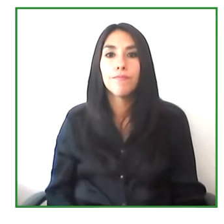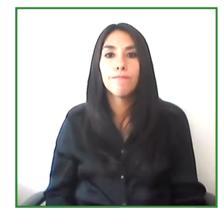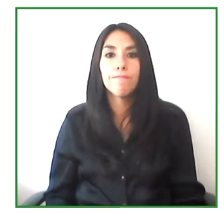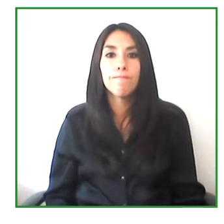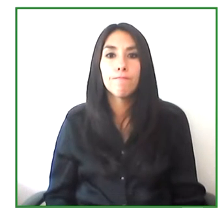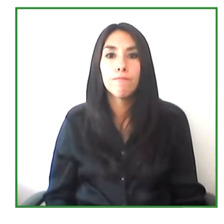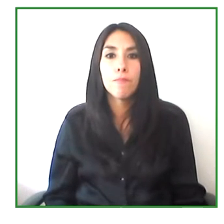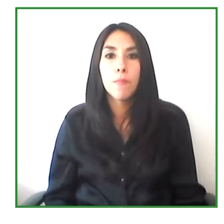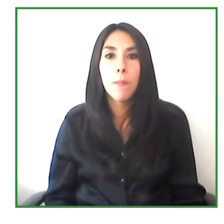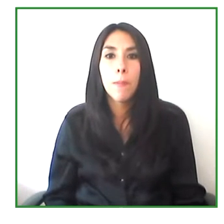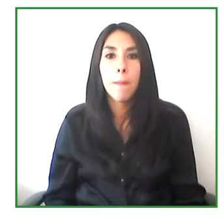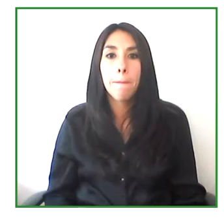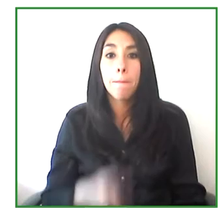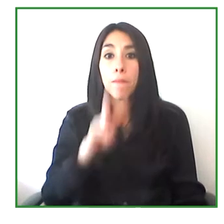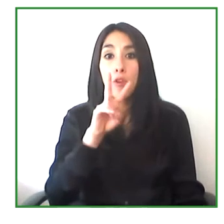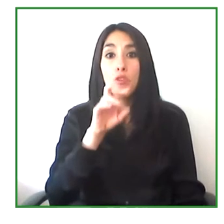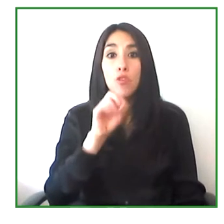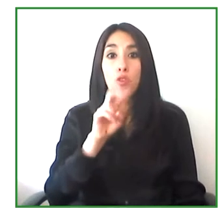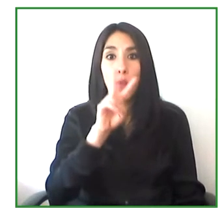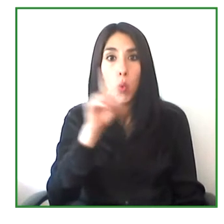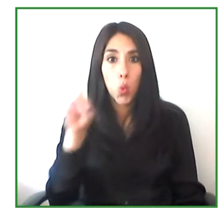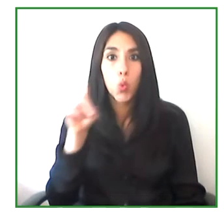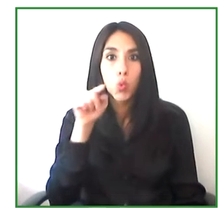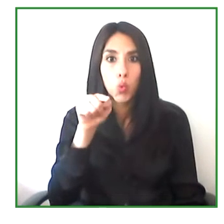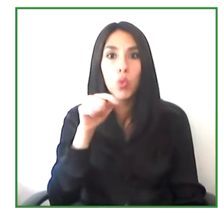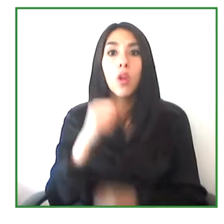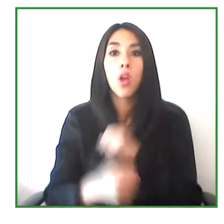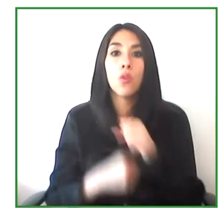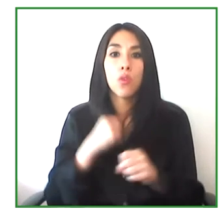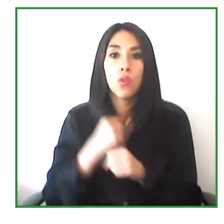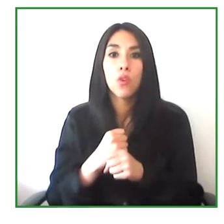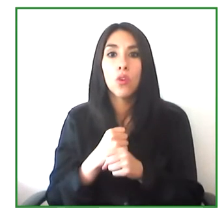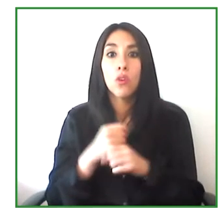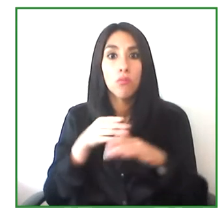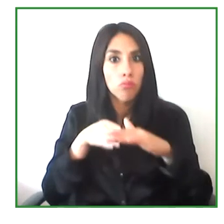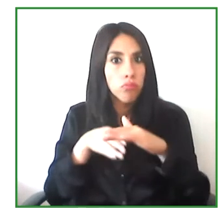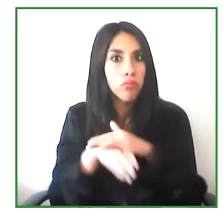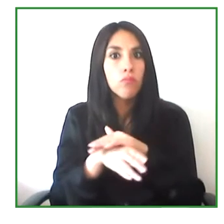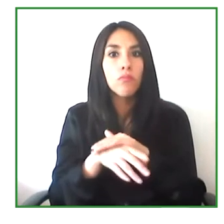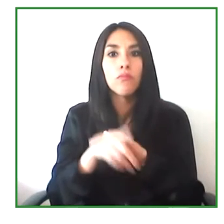In 2001 centro de relevo was founded